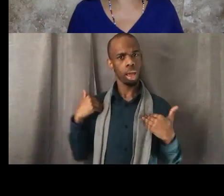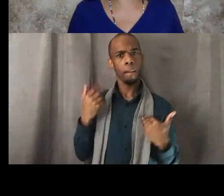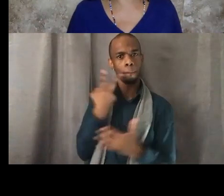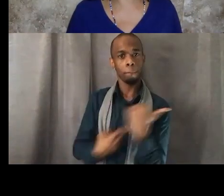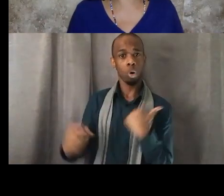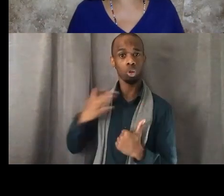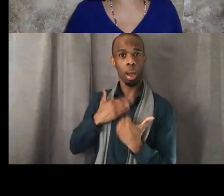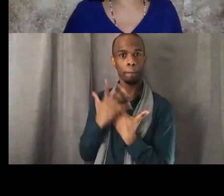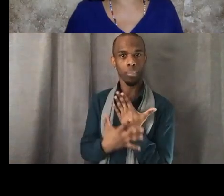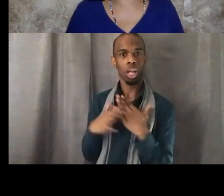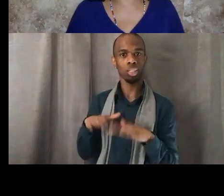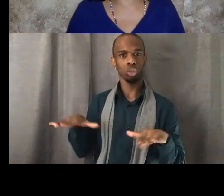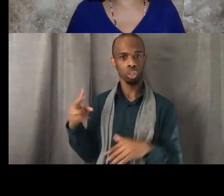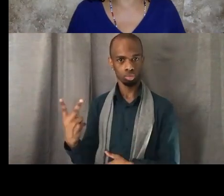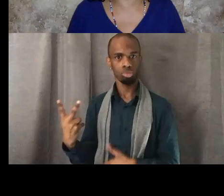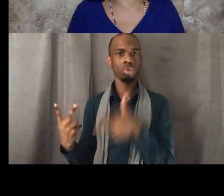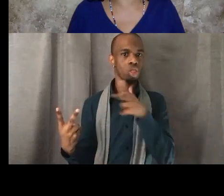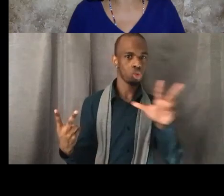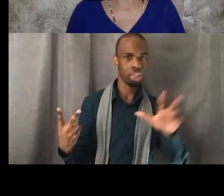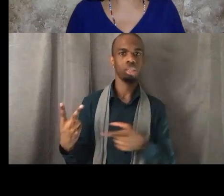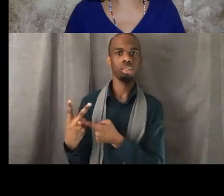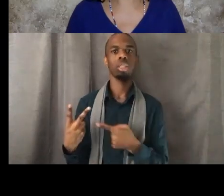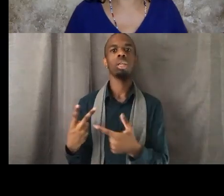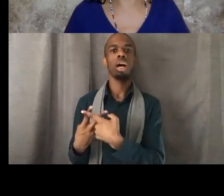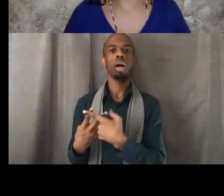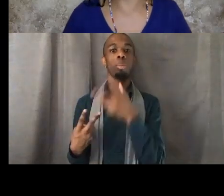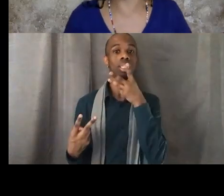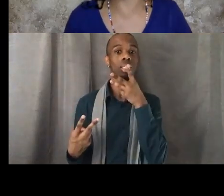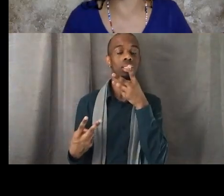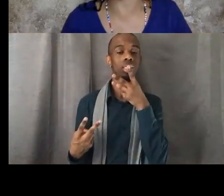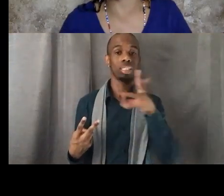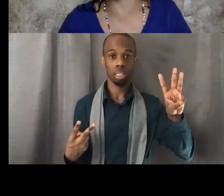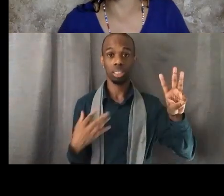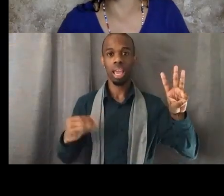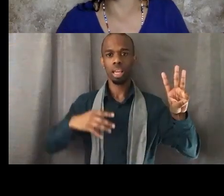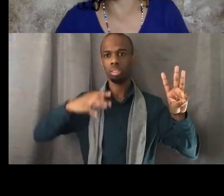three years old, six years old, and nine years old. And I'm a courageous mom but not courageous enough